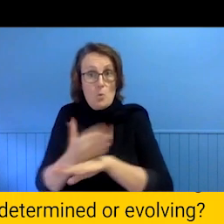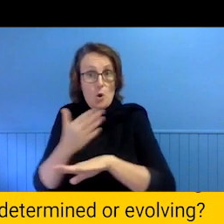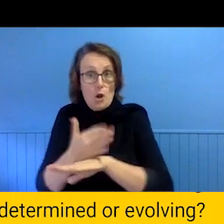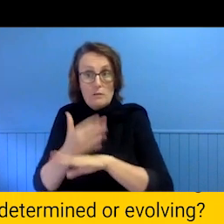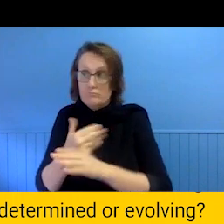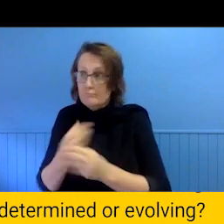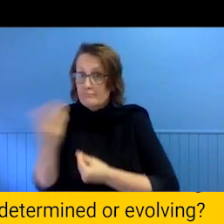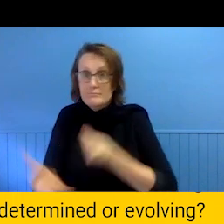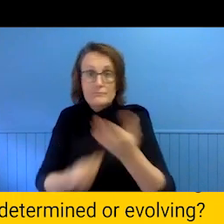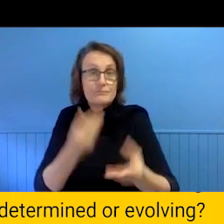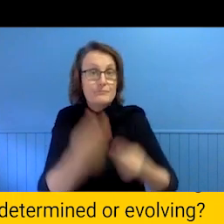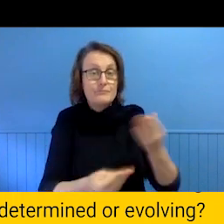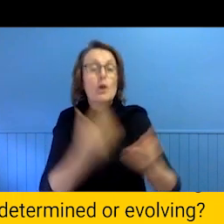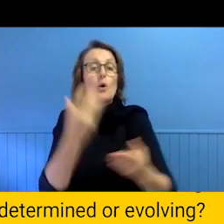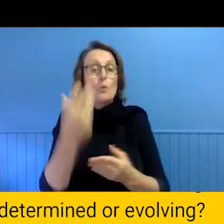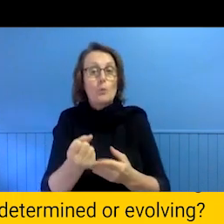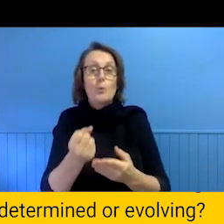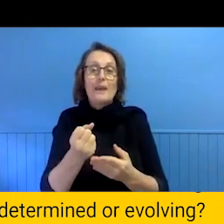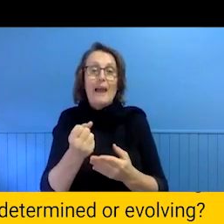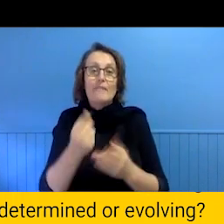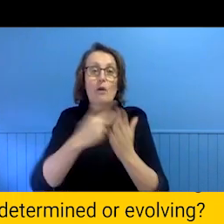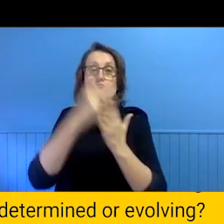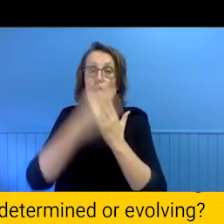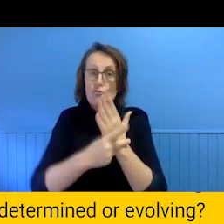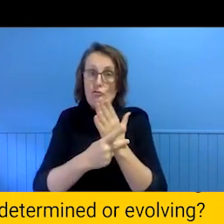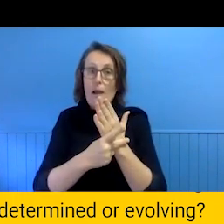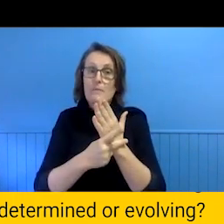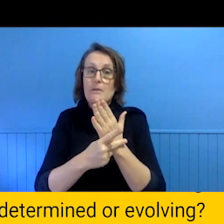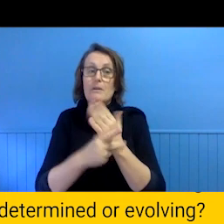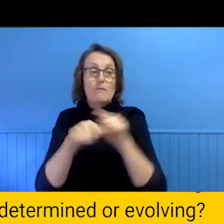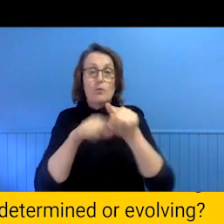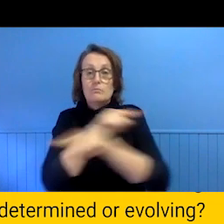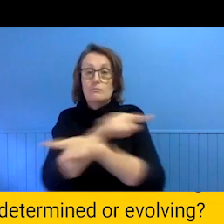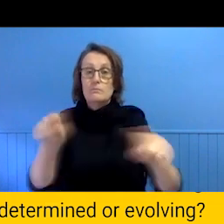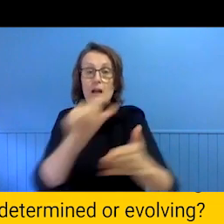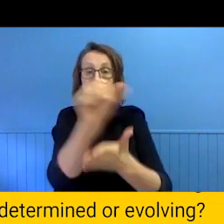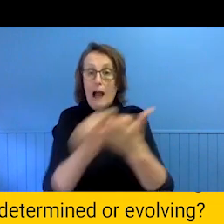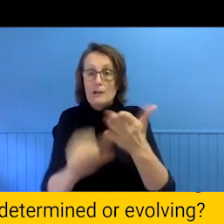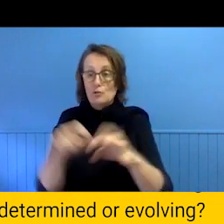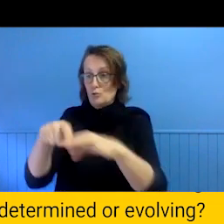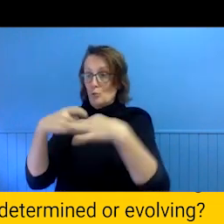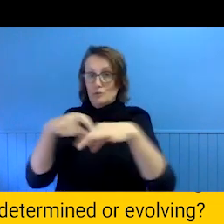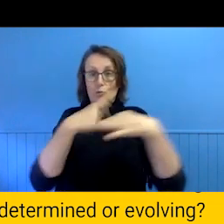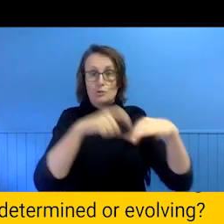program called Super Massive for artists that utilise our brains for resources and we also try to be as transparent as we can about how the